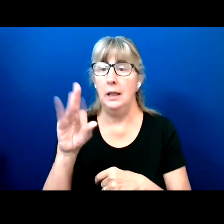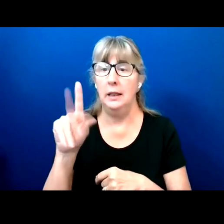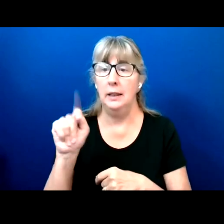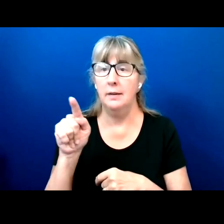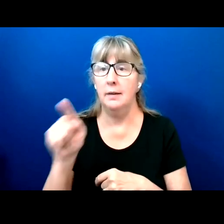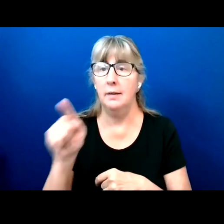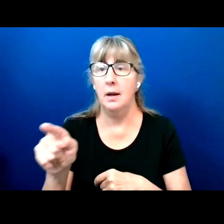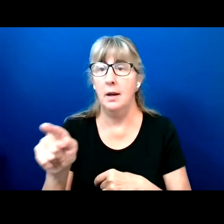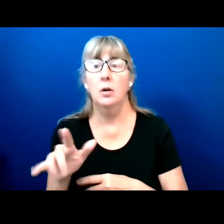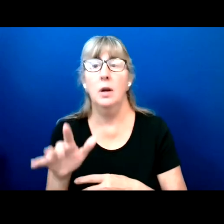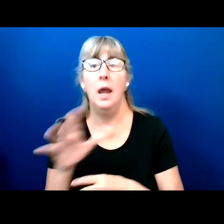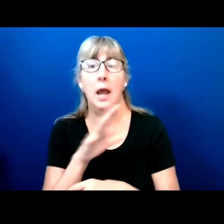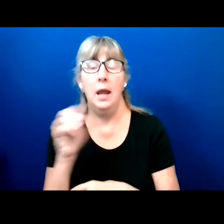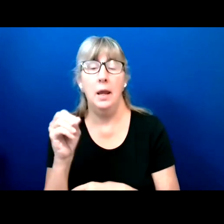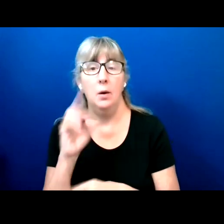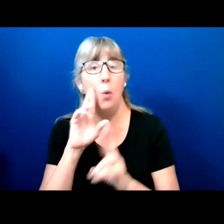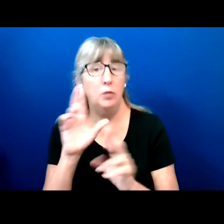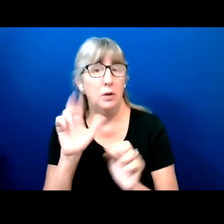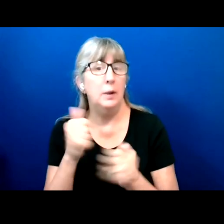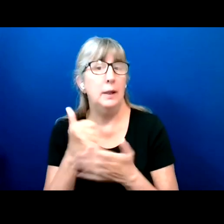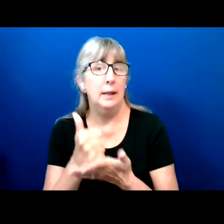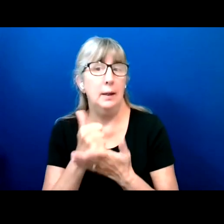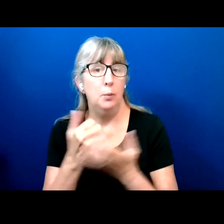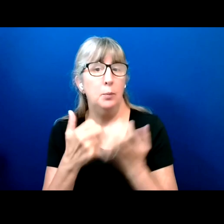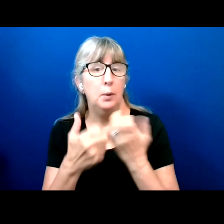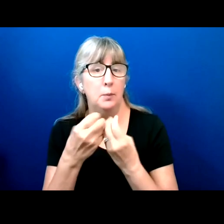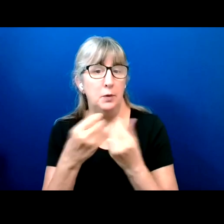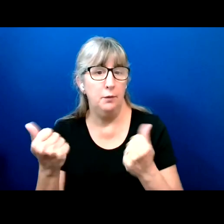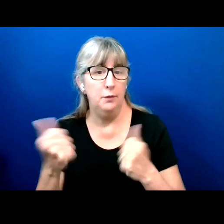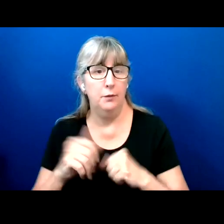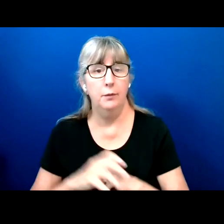with you to hopefully resolve any issues.